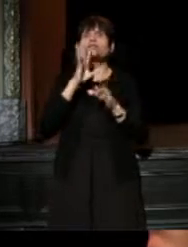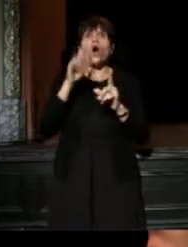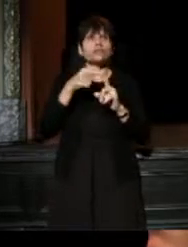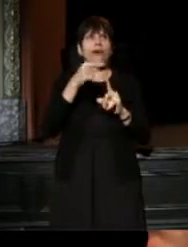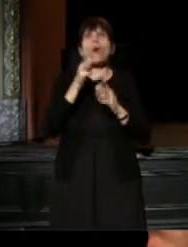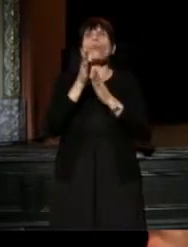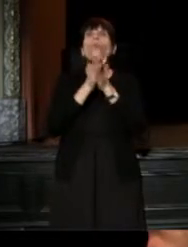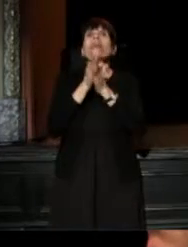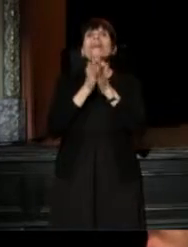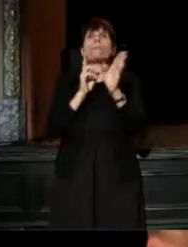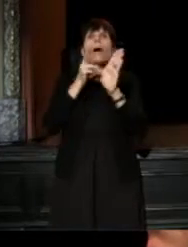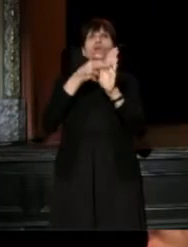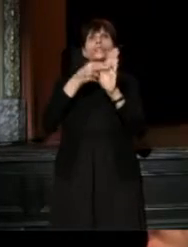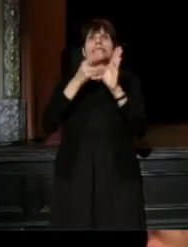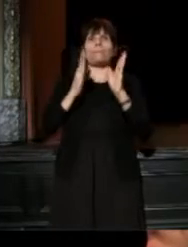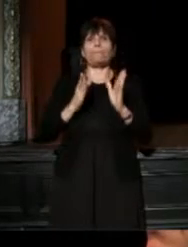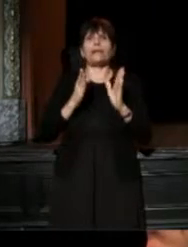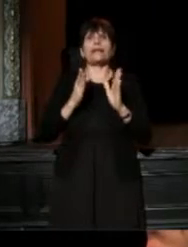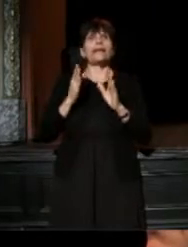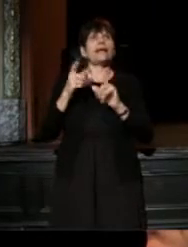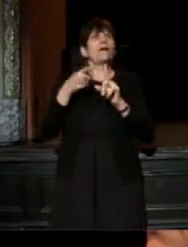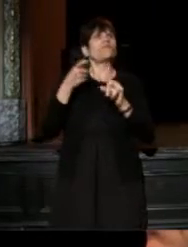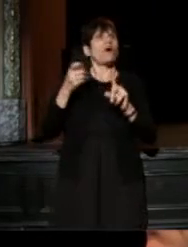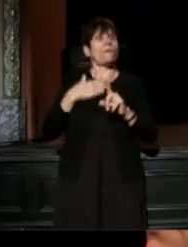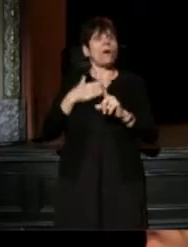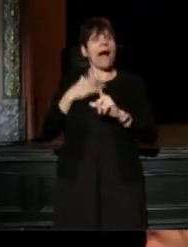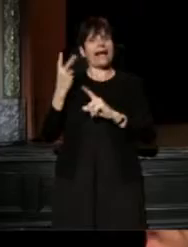came out of a need that me and my collaborators were finding